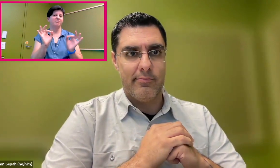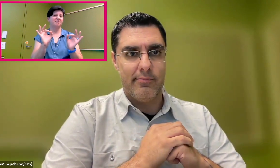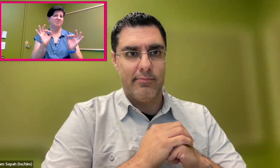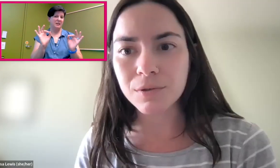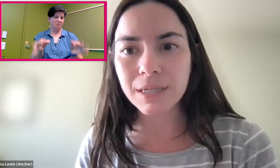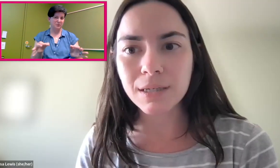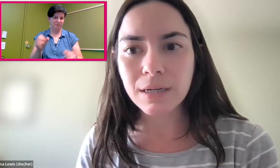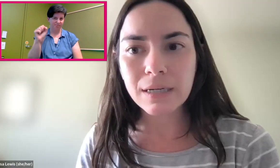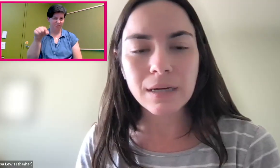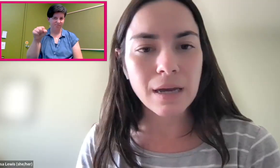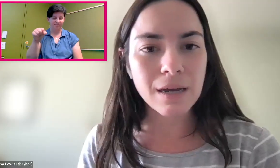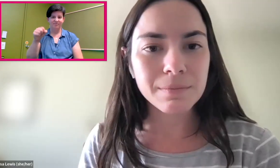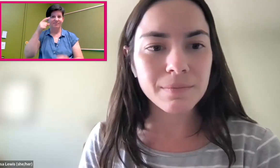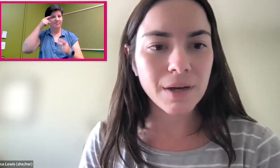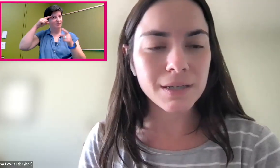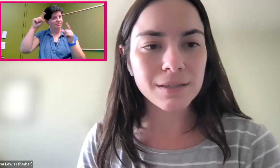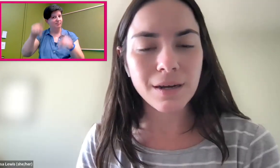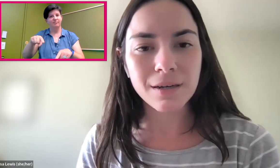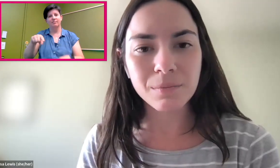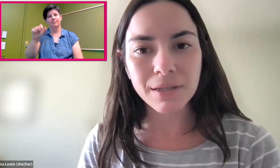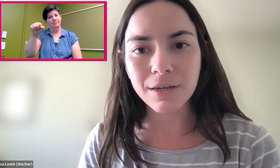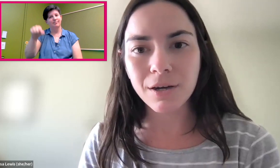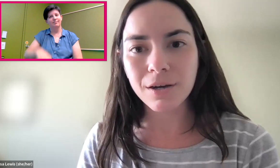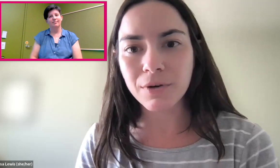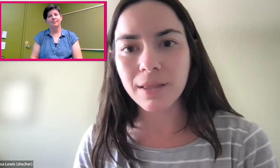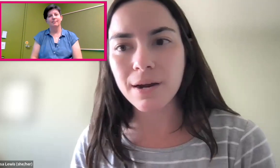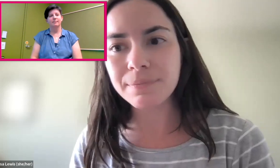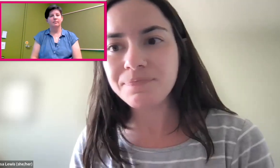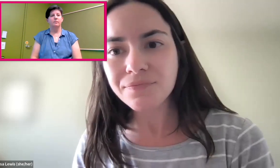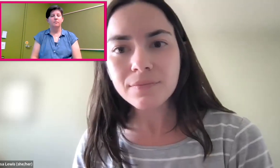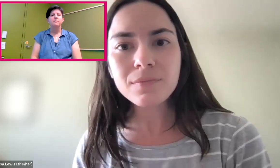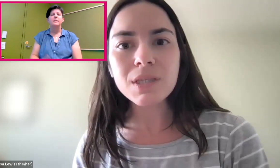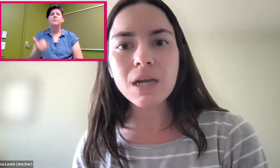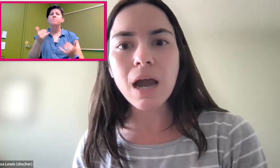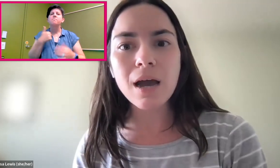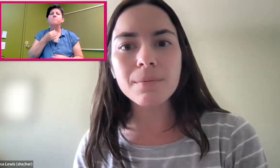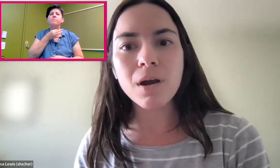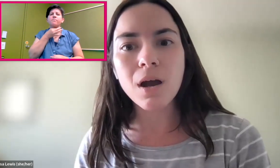Absolutely. I completely agree there.